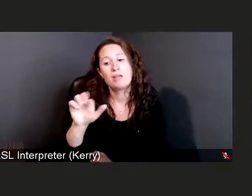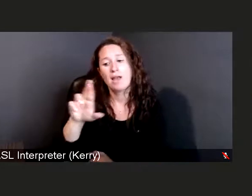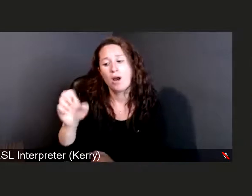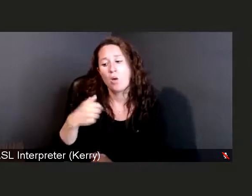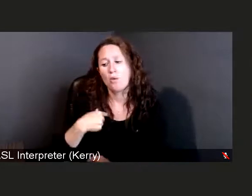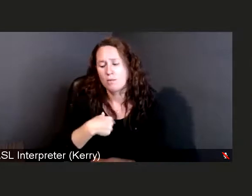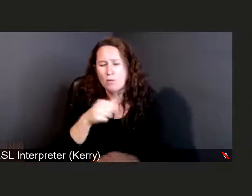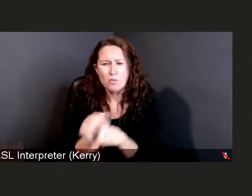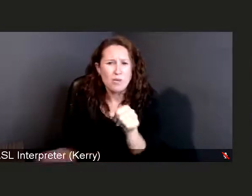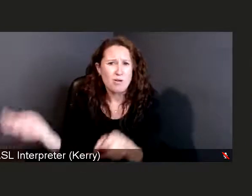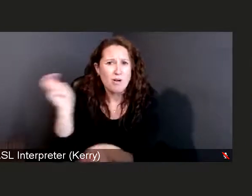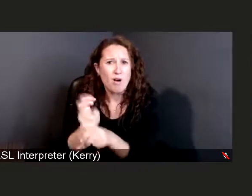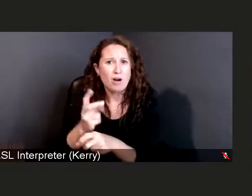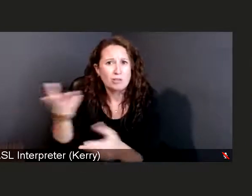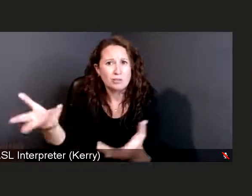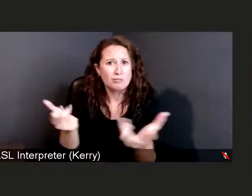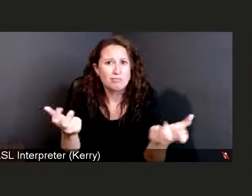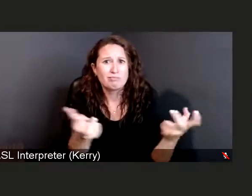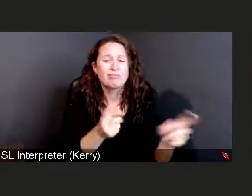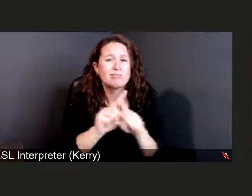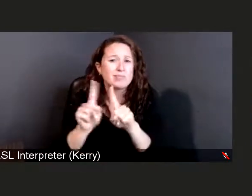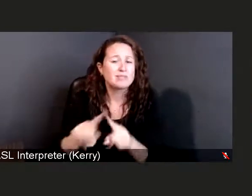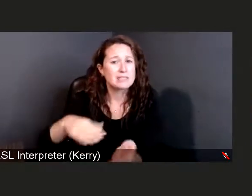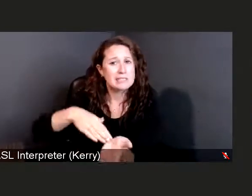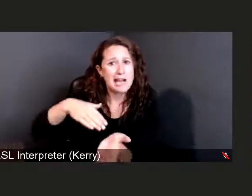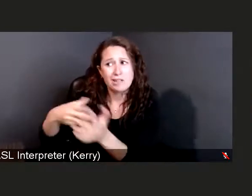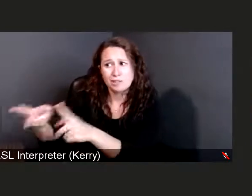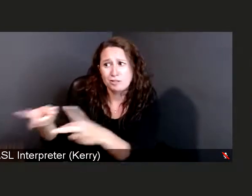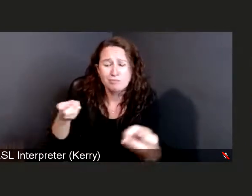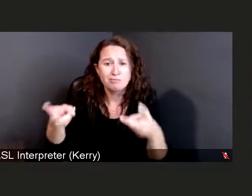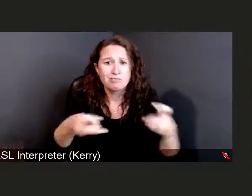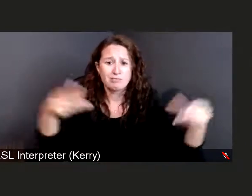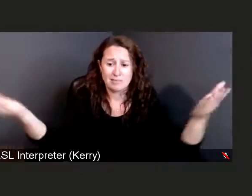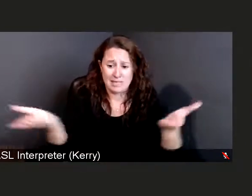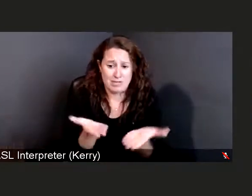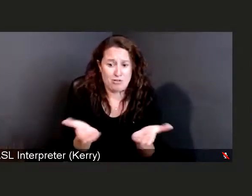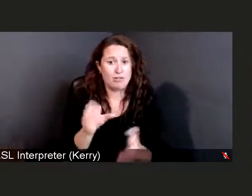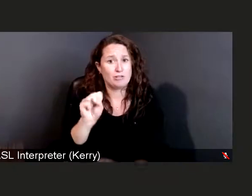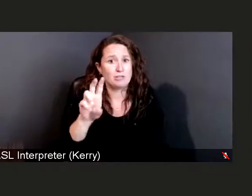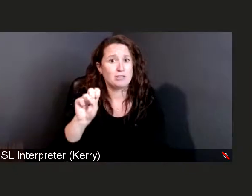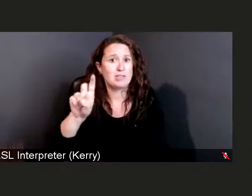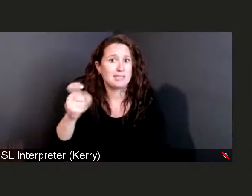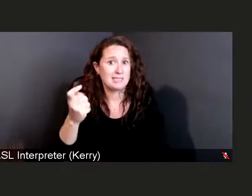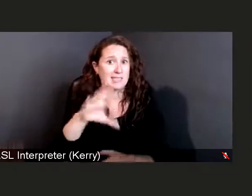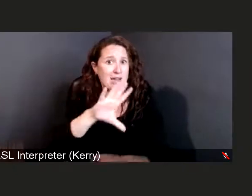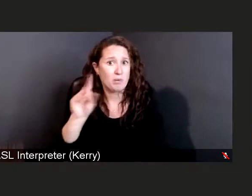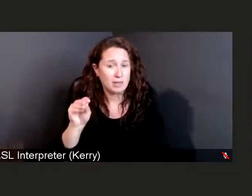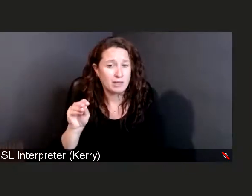including primary care physicians into Sussex county. There are doctors who now have openings,